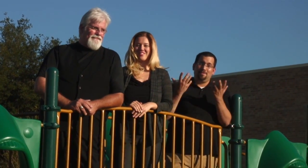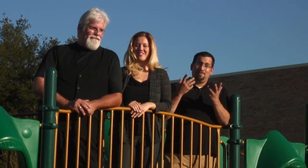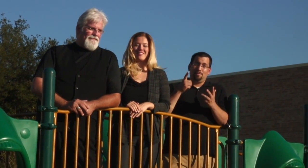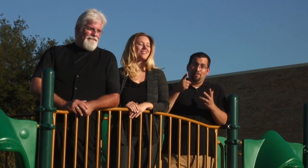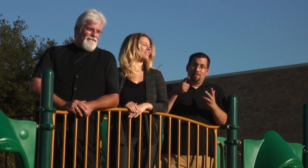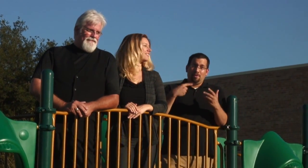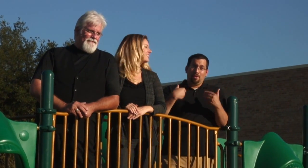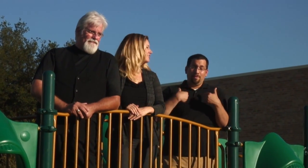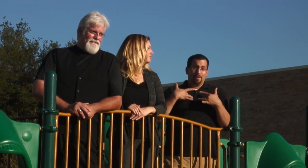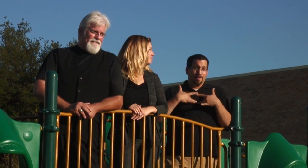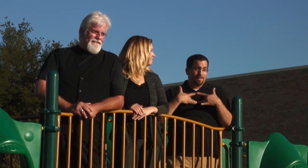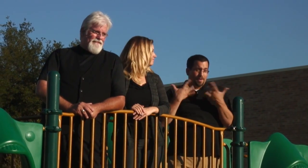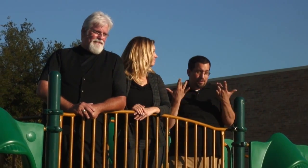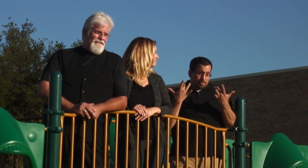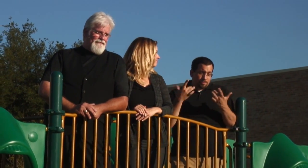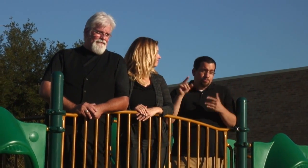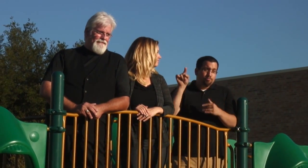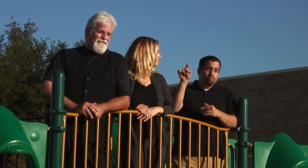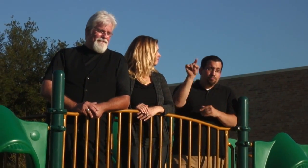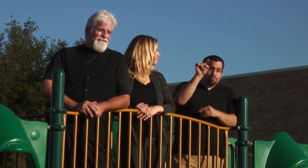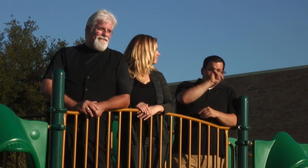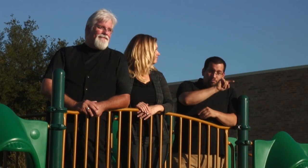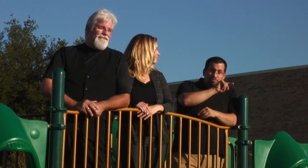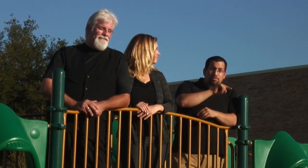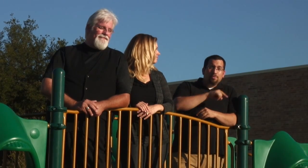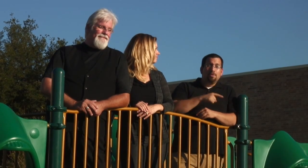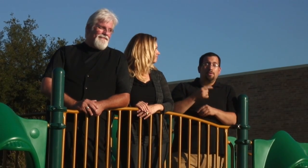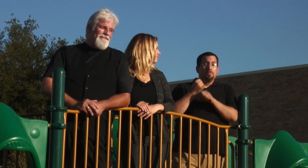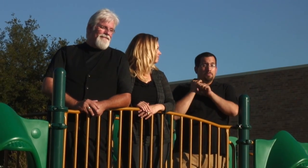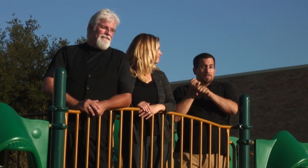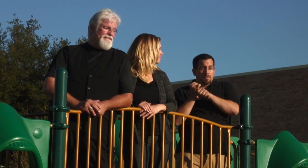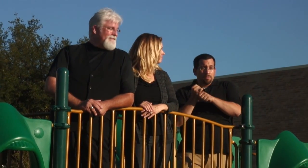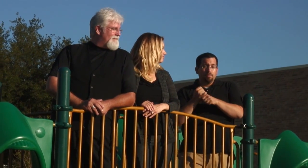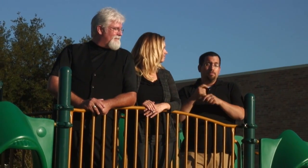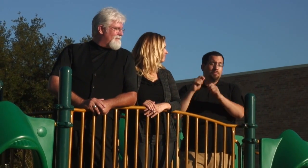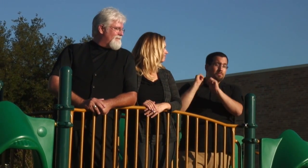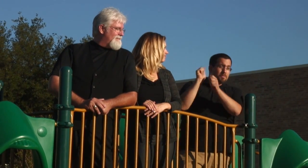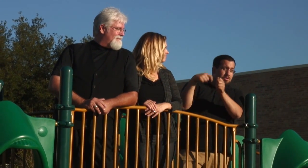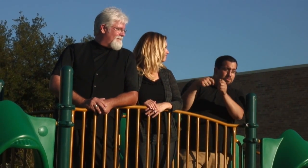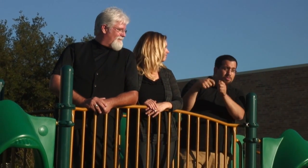Ryan: So if you have events that are around the community, maybe a baseball tournament,